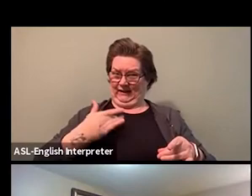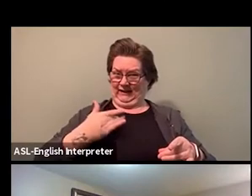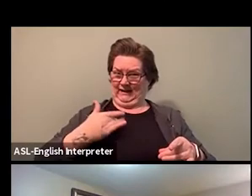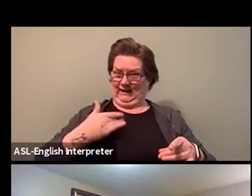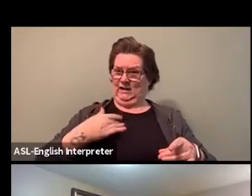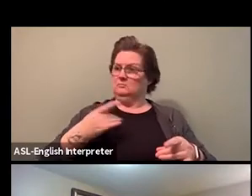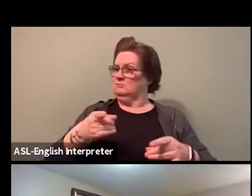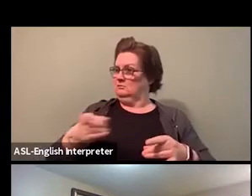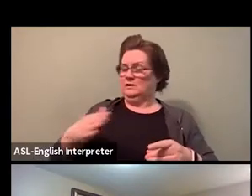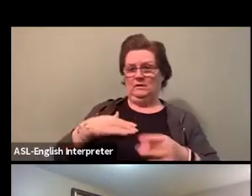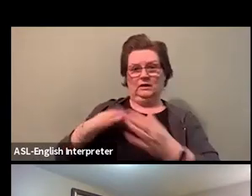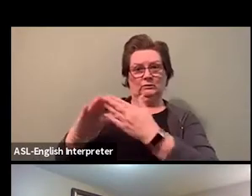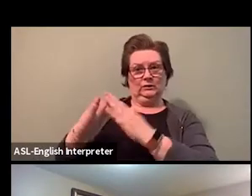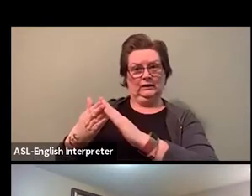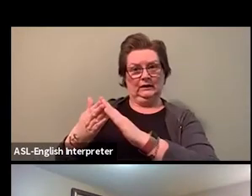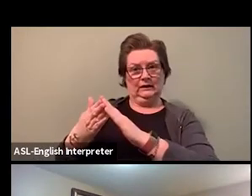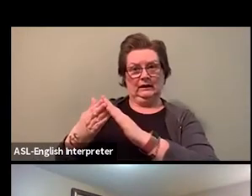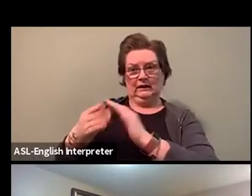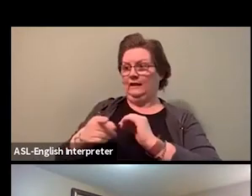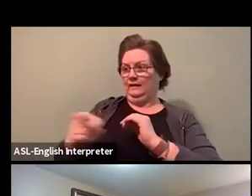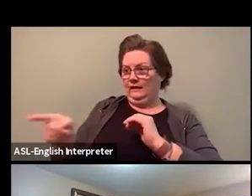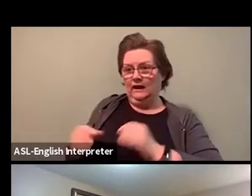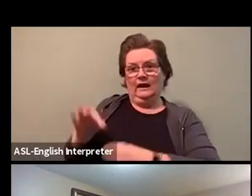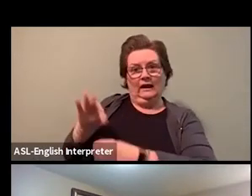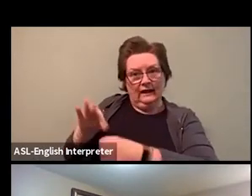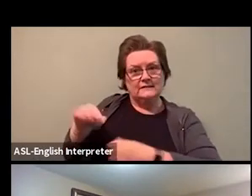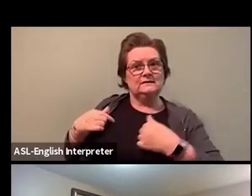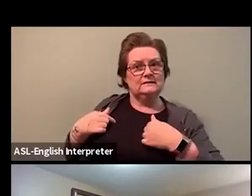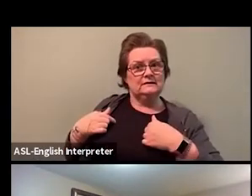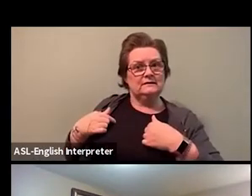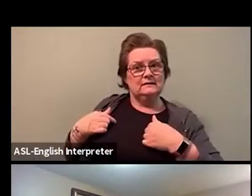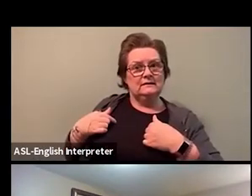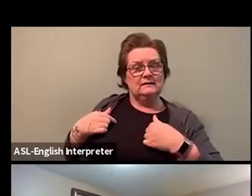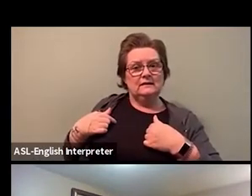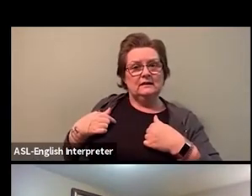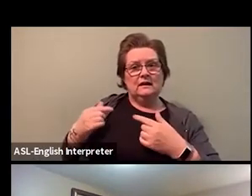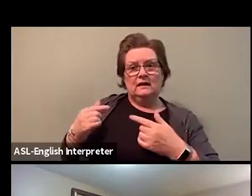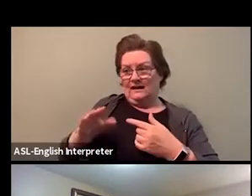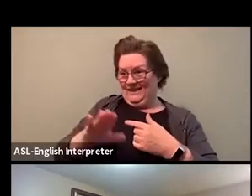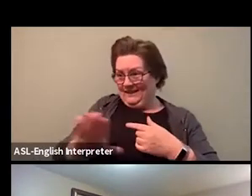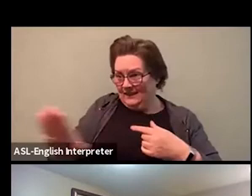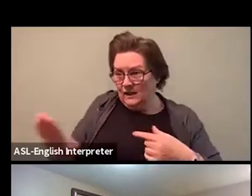in St. Paul's here, but I'm also standing with the angst, of, you know,